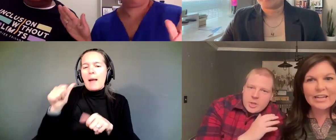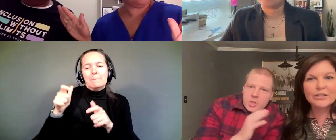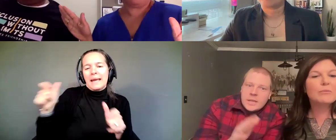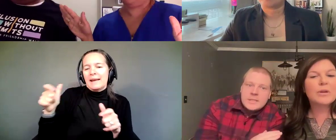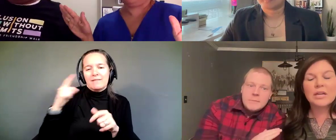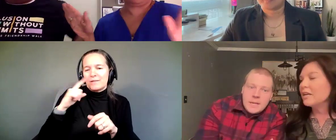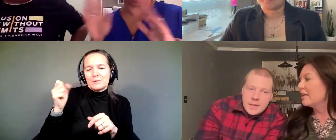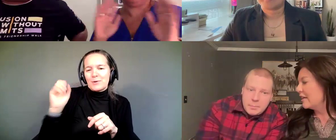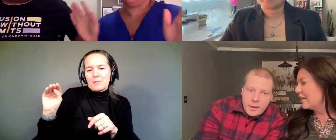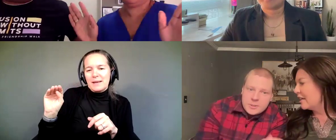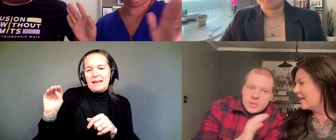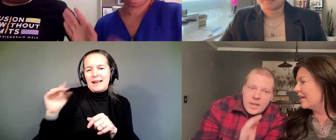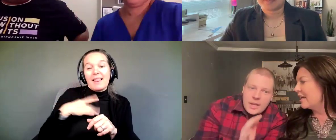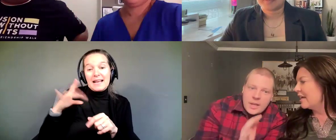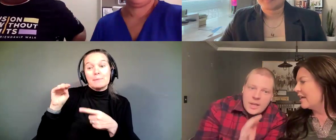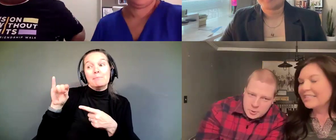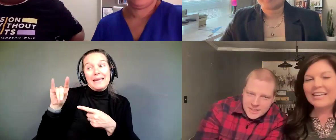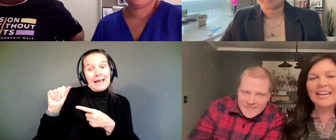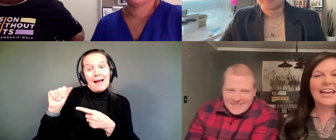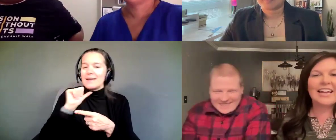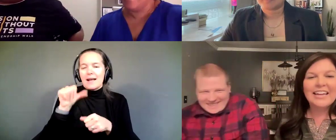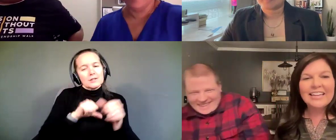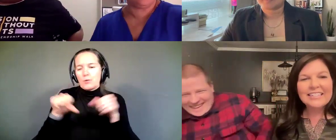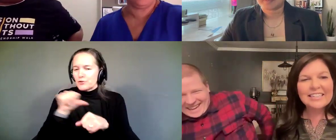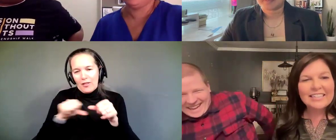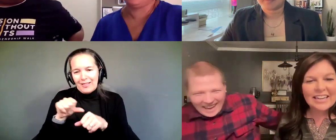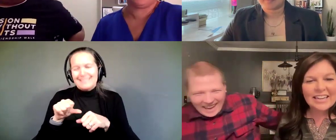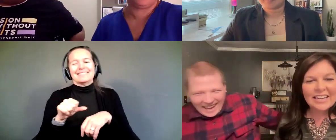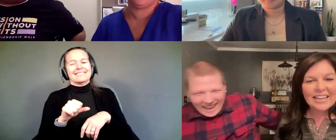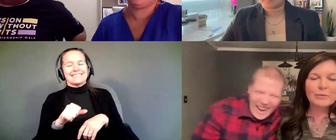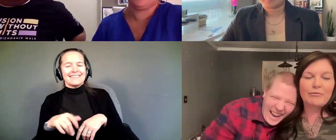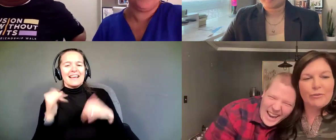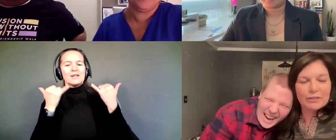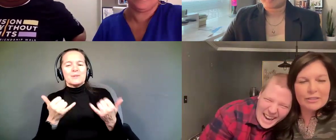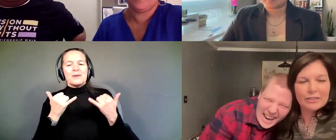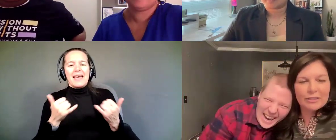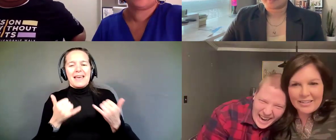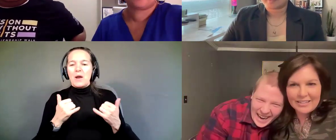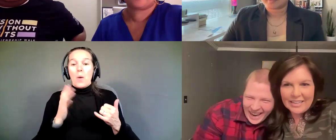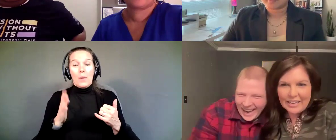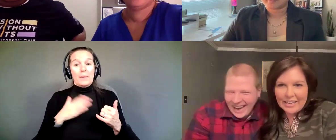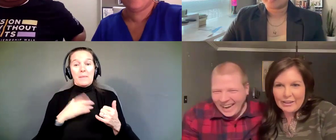She likes the media part, just not the social. Today will be my first day.